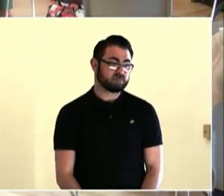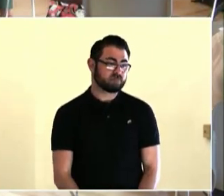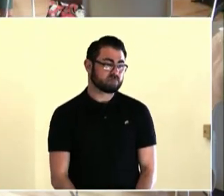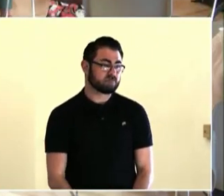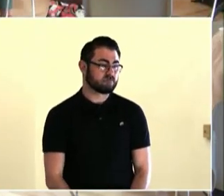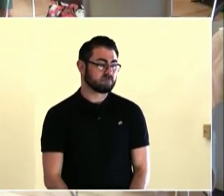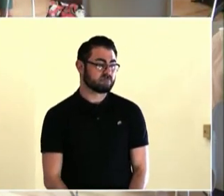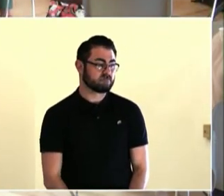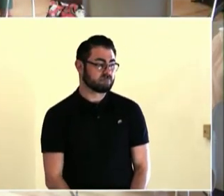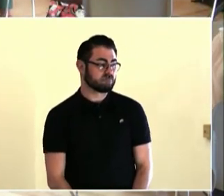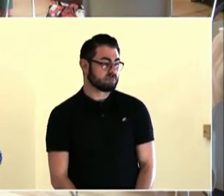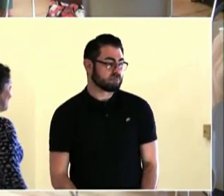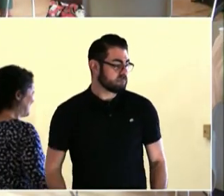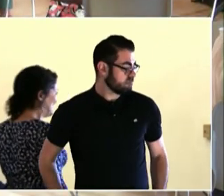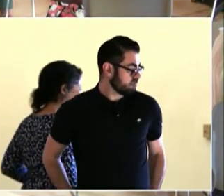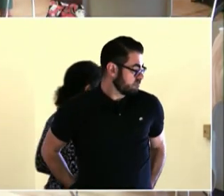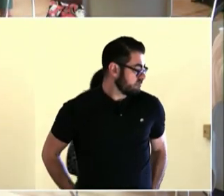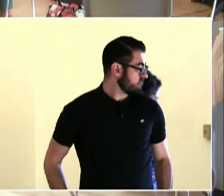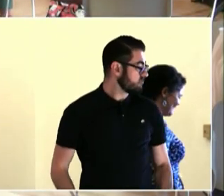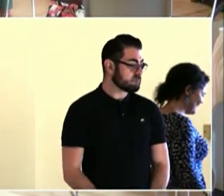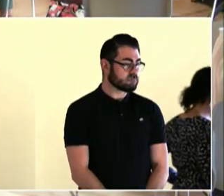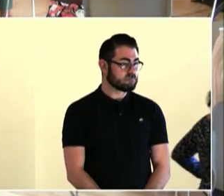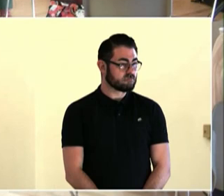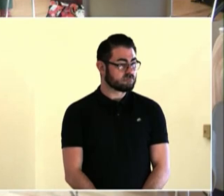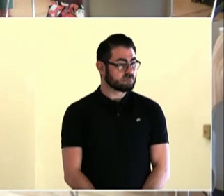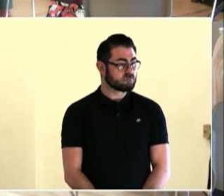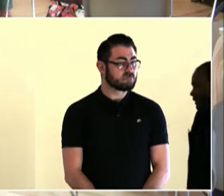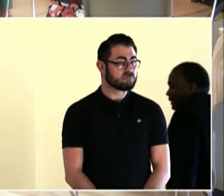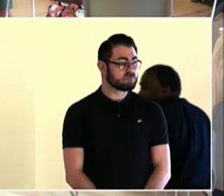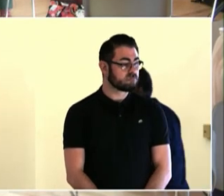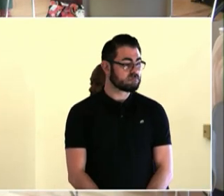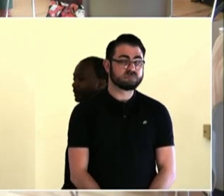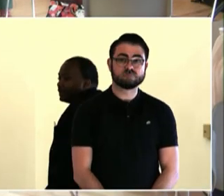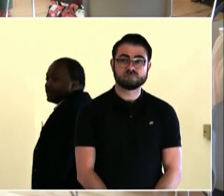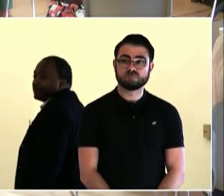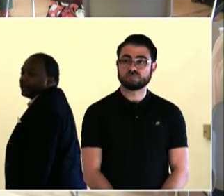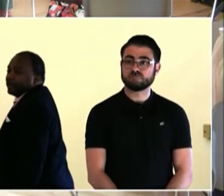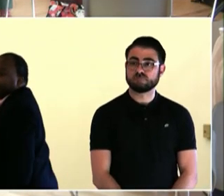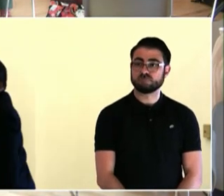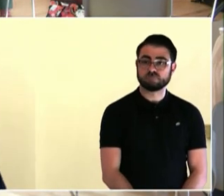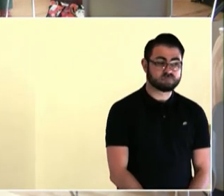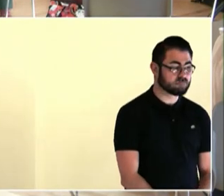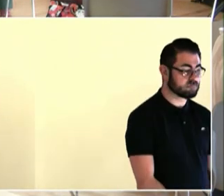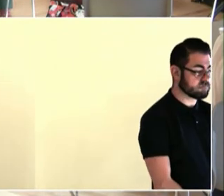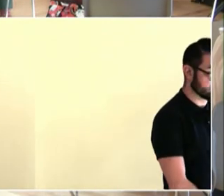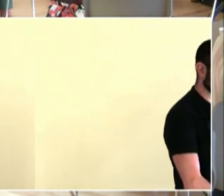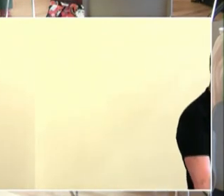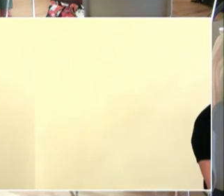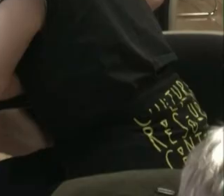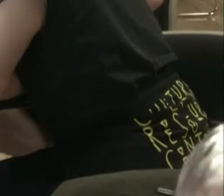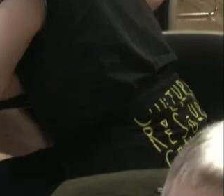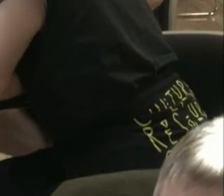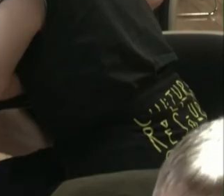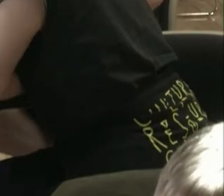How would that make Portland different? We are strangers to ourselves.